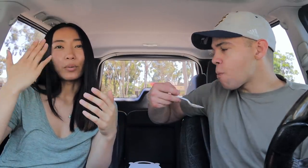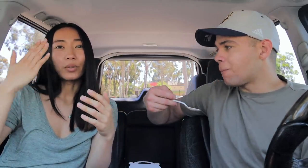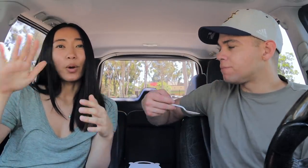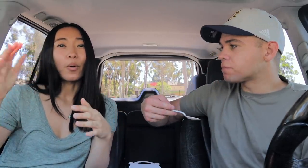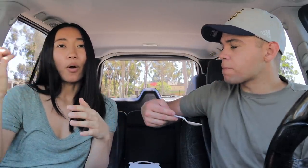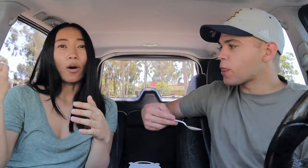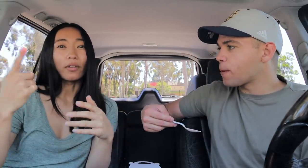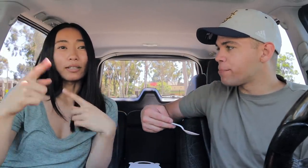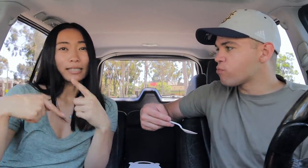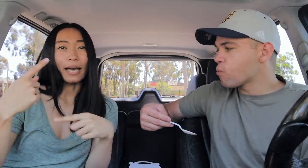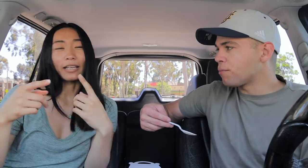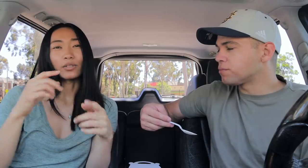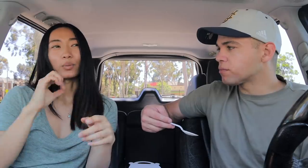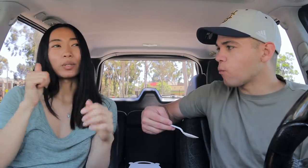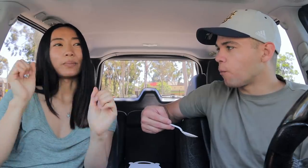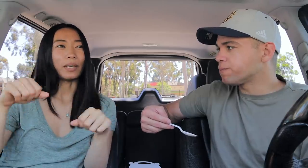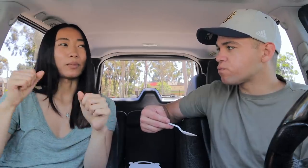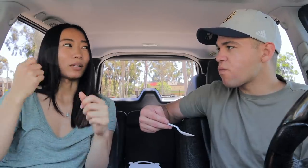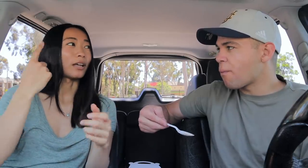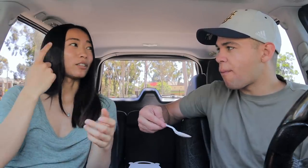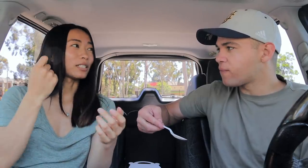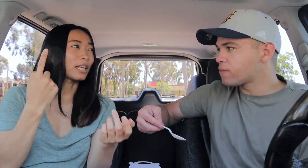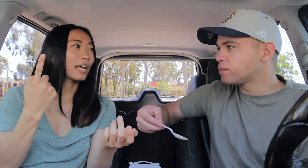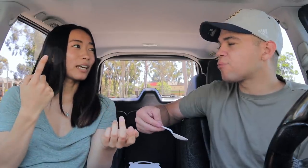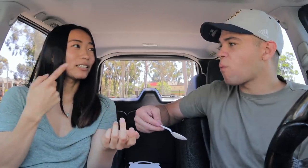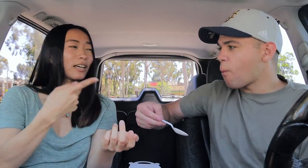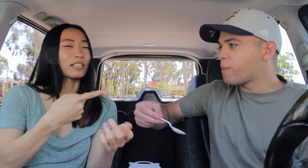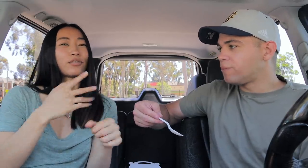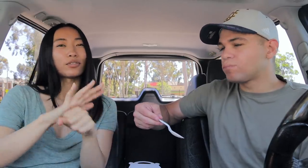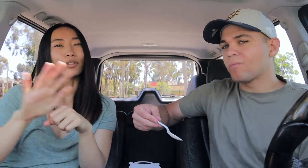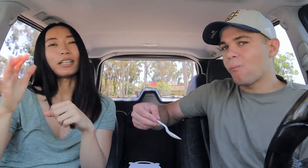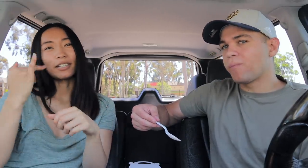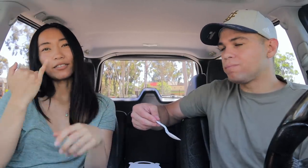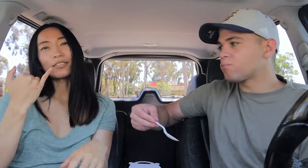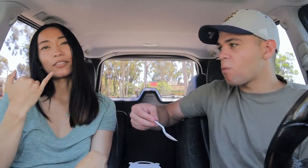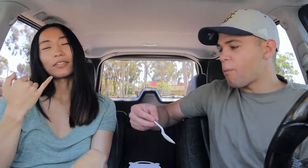don't know all the signs or wouldn't be able to understand us fully if I